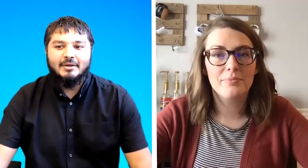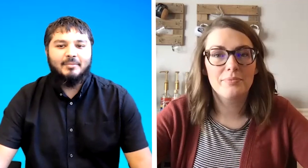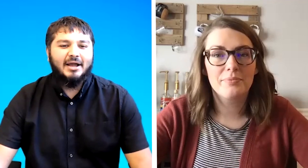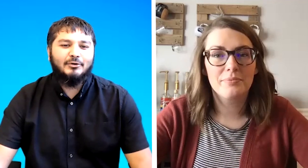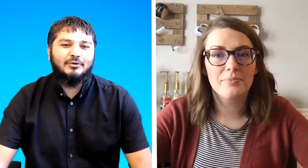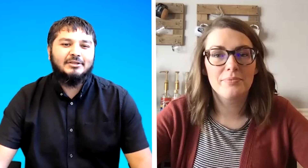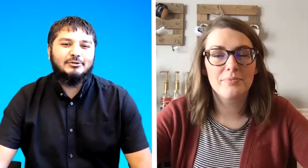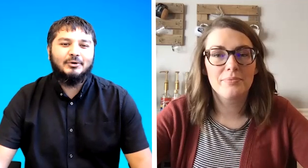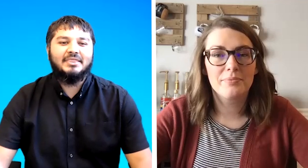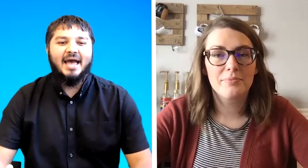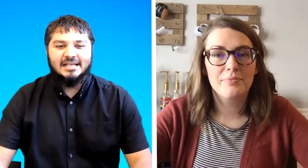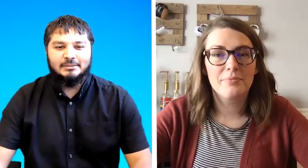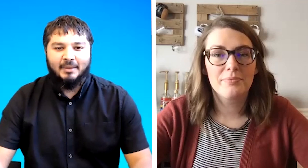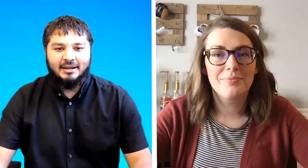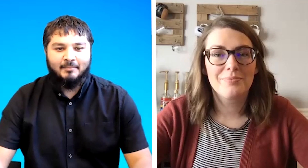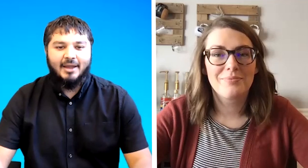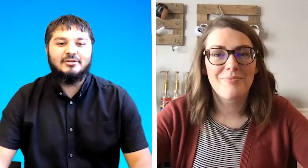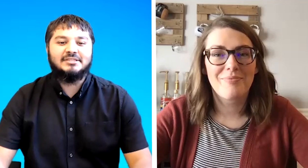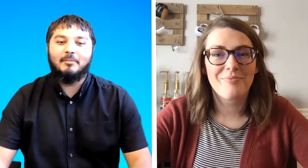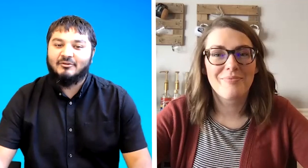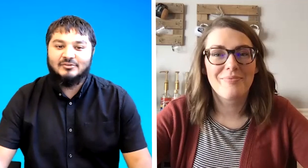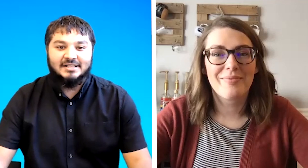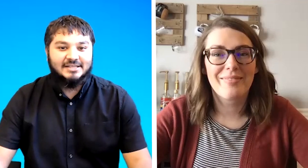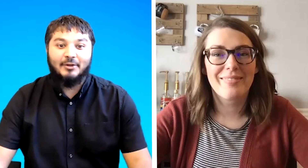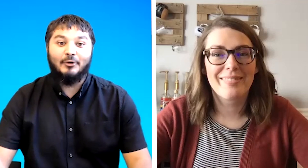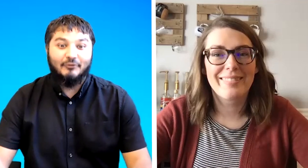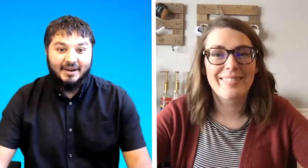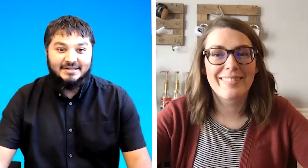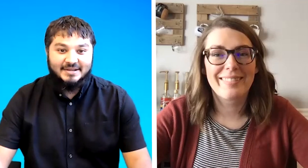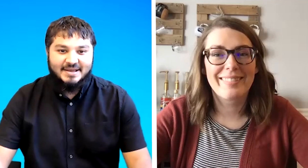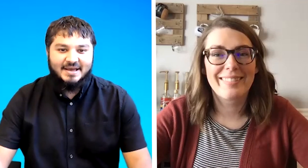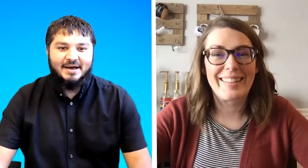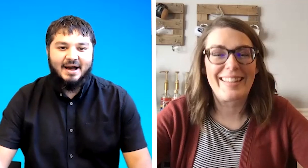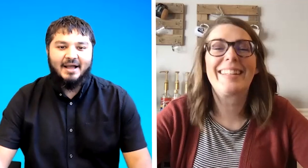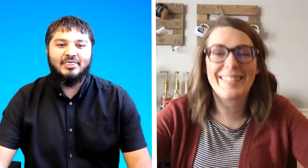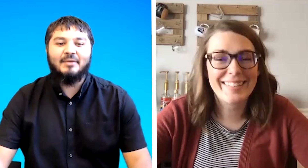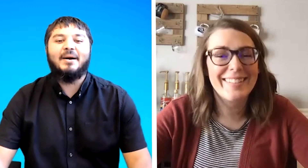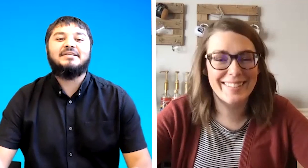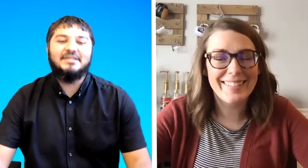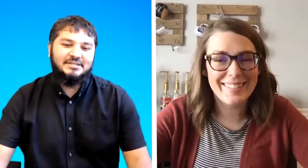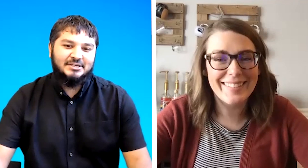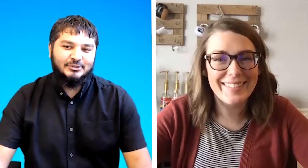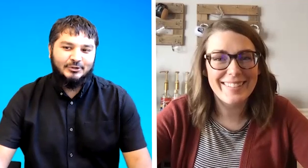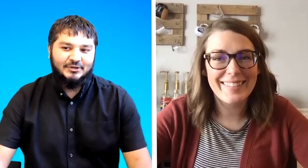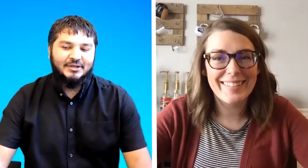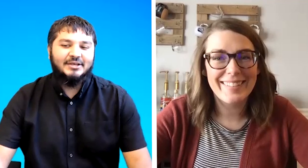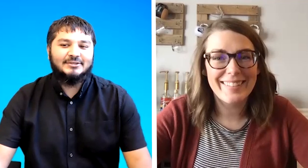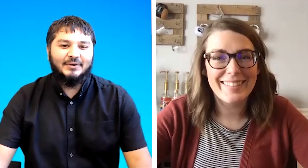but i don't enjoy that aspect my receptive skills are not great i think my teaching is good so